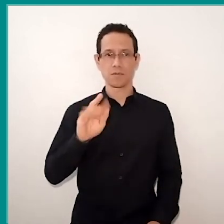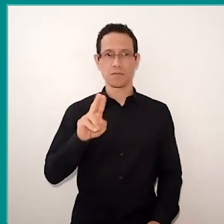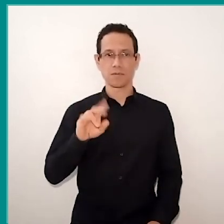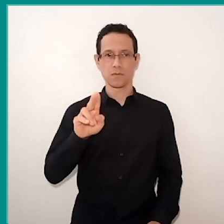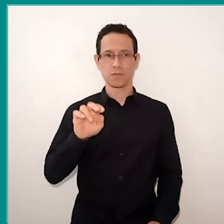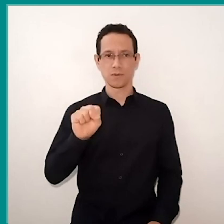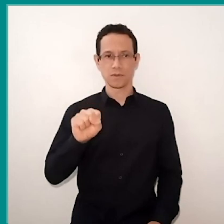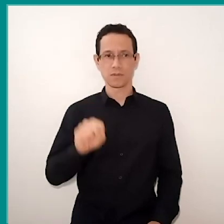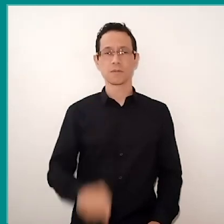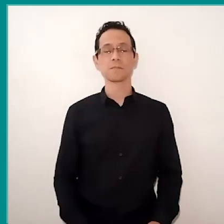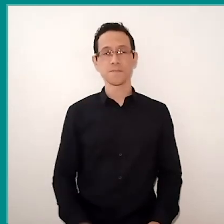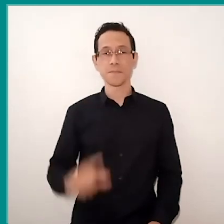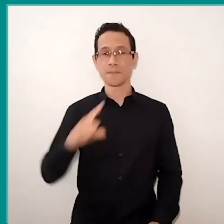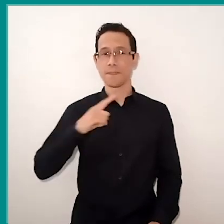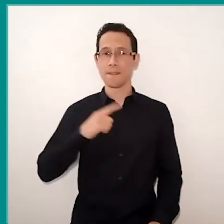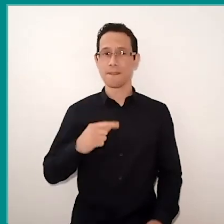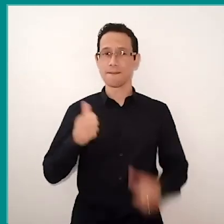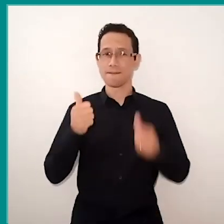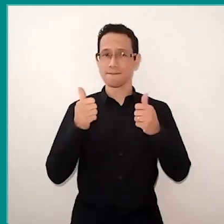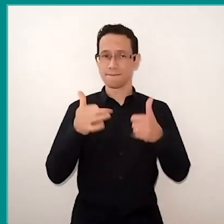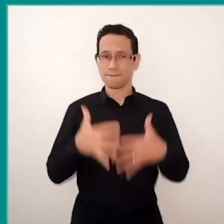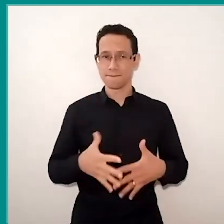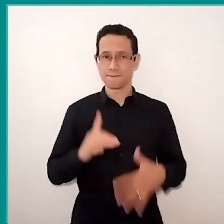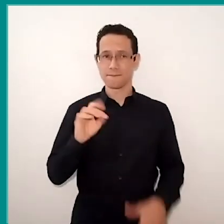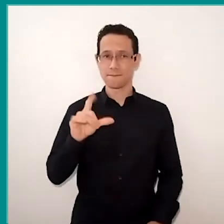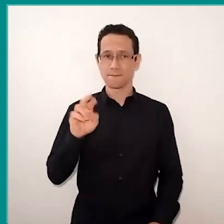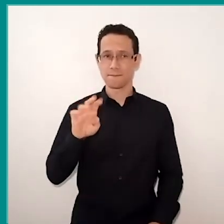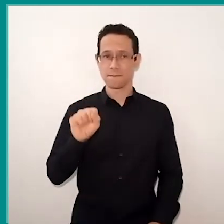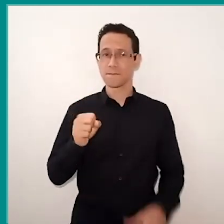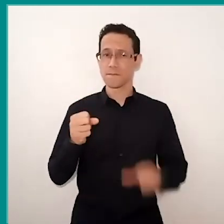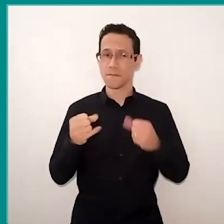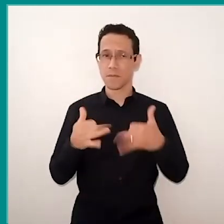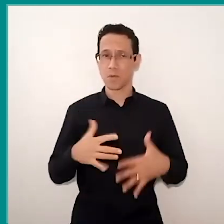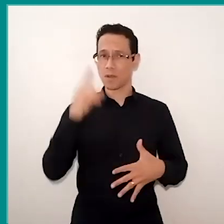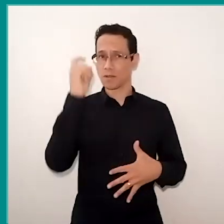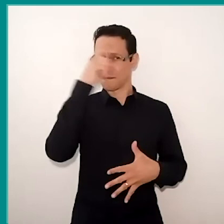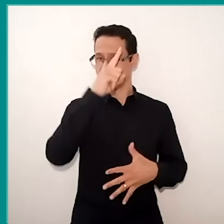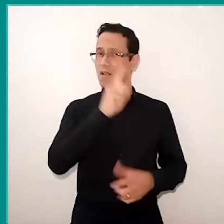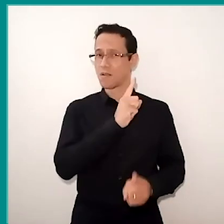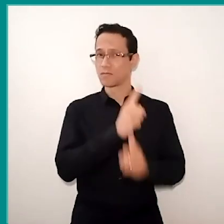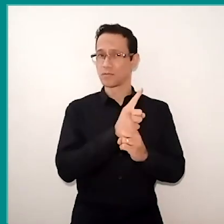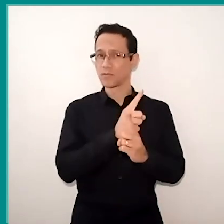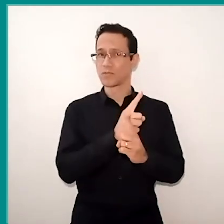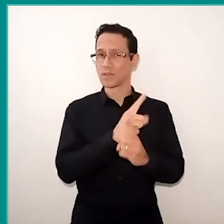Dolores brought a little in her speech from it the difficulties with access, and that's what we're going talk a little bit here.